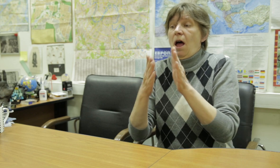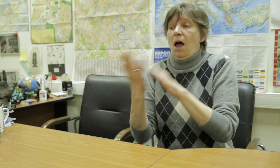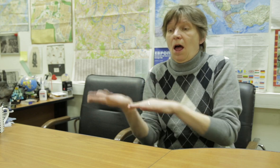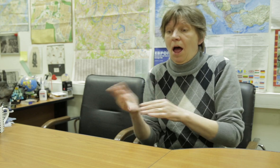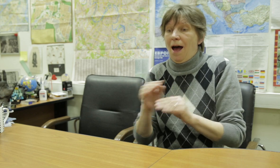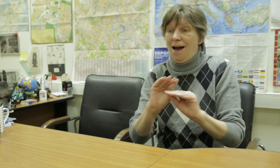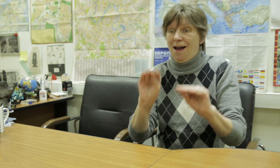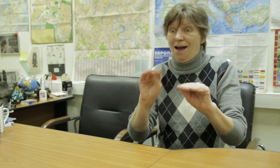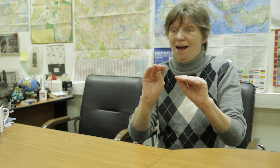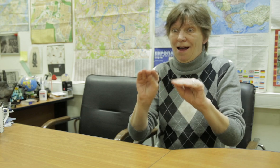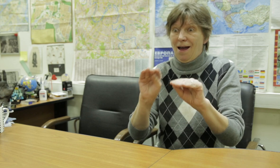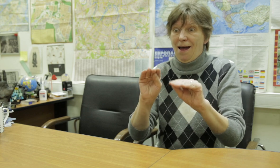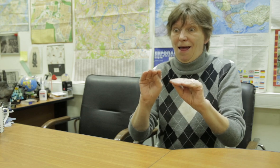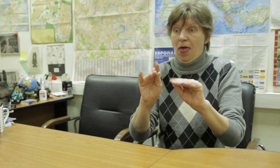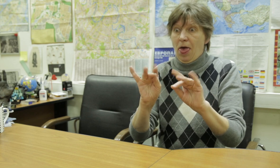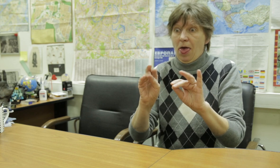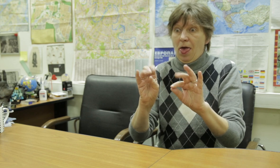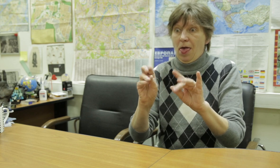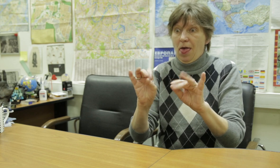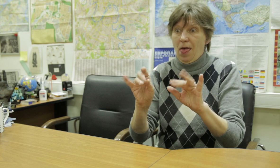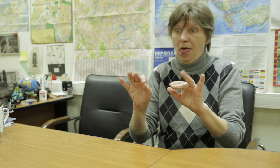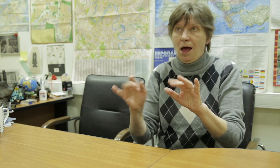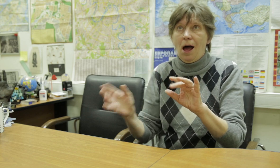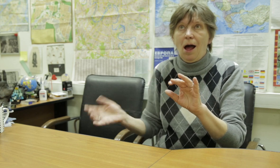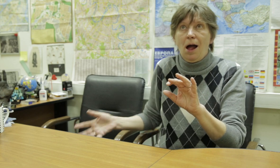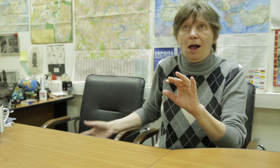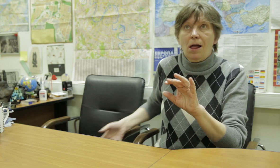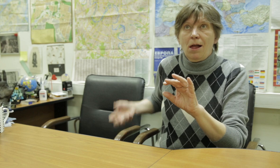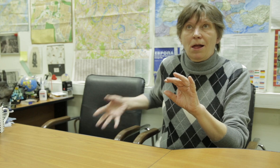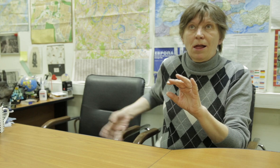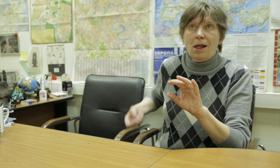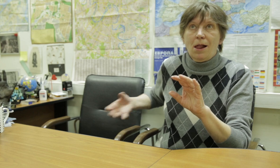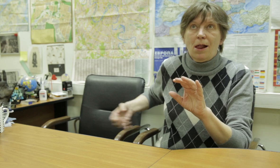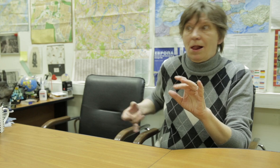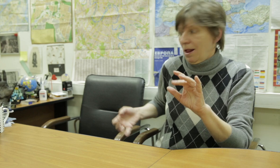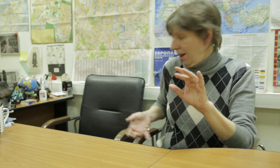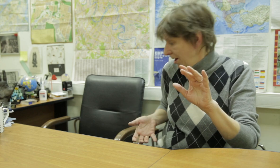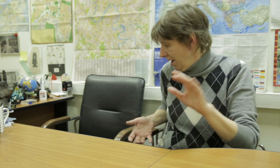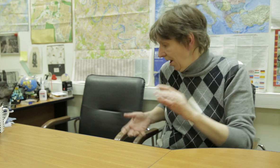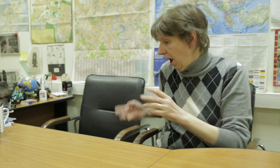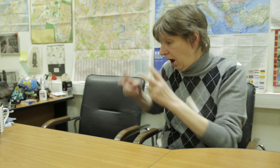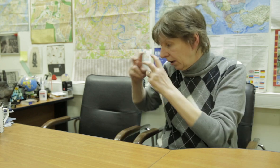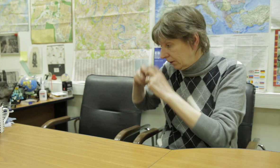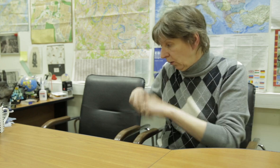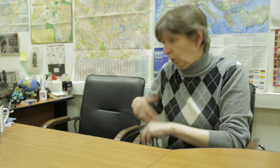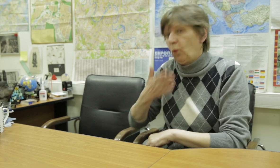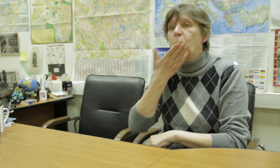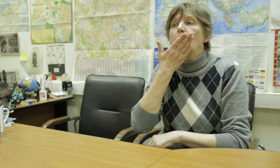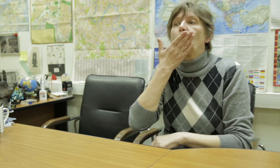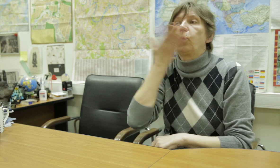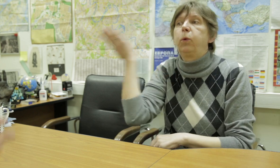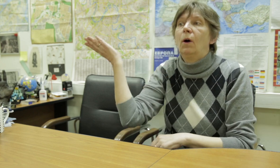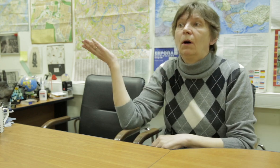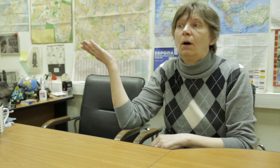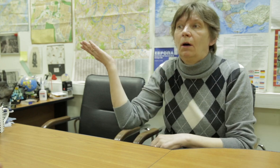to other countries, we have emails, we can communicate and be in touch, then we can go to other countries and see how they do things. We want to feel connected to the world and find out what other theaters do… I feel as if there is no communication between the two different worlds, here and there.